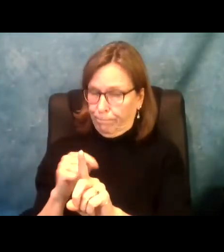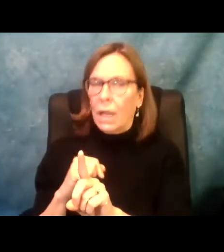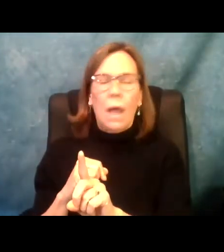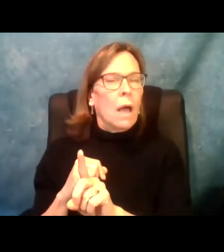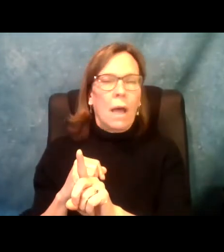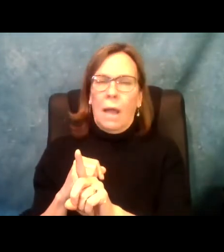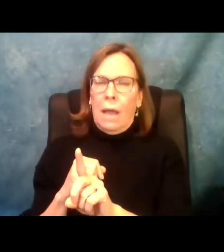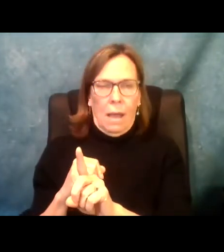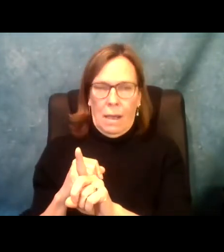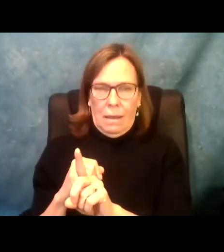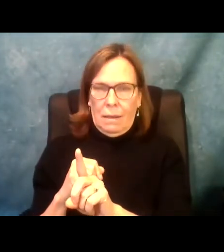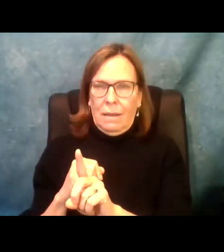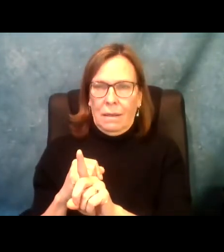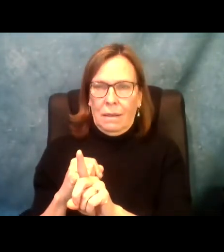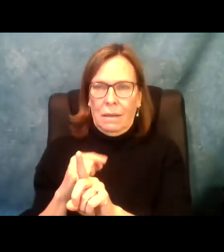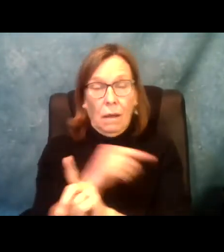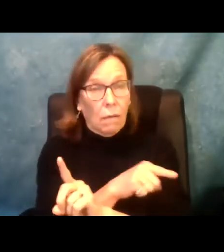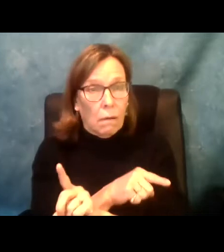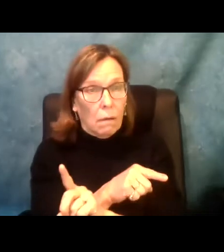unfair to continue down this road of saving money. I put